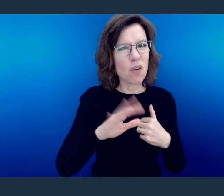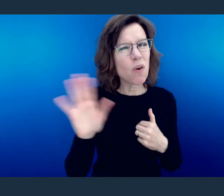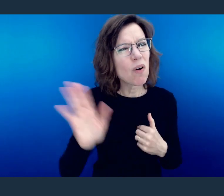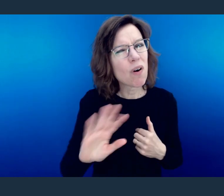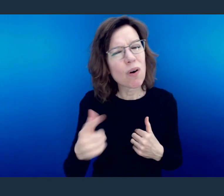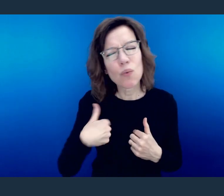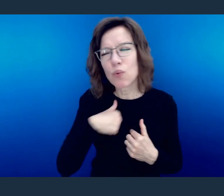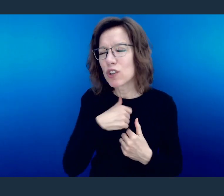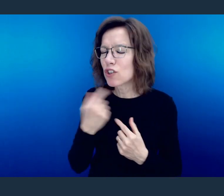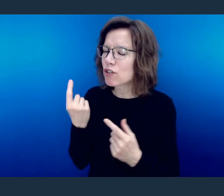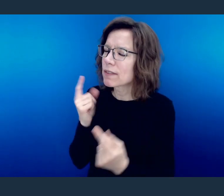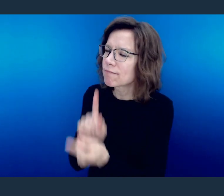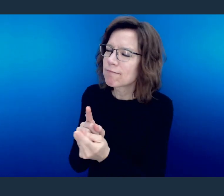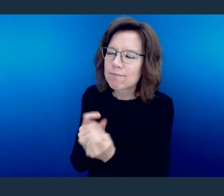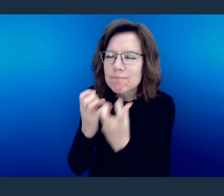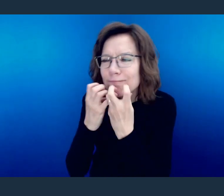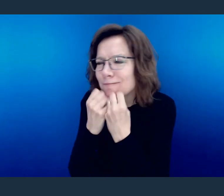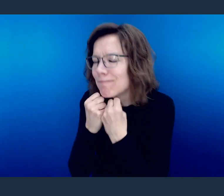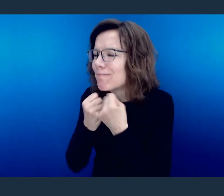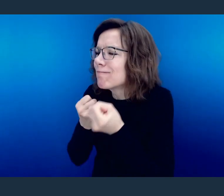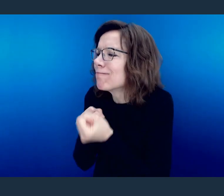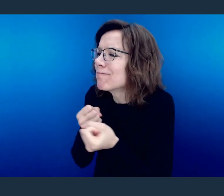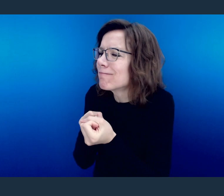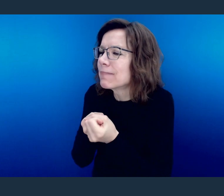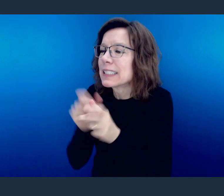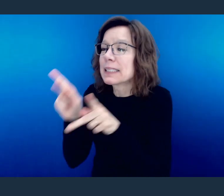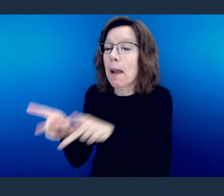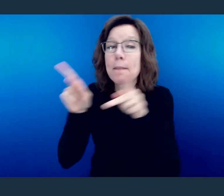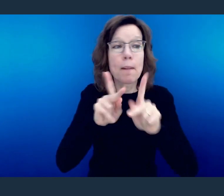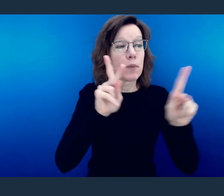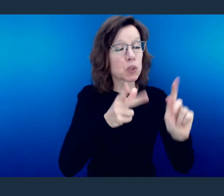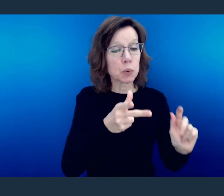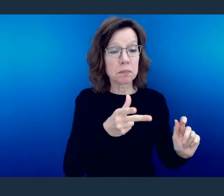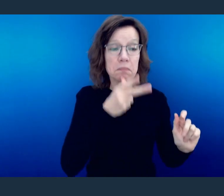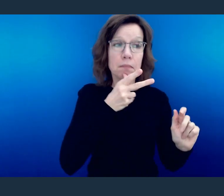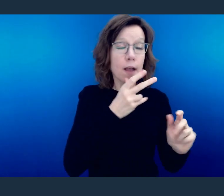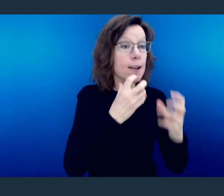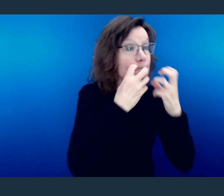Instead, embrace them as you would someone who came in with a three-piece suit and embrace